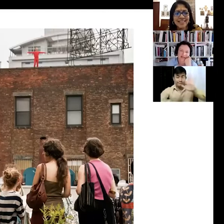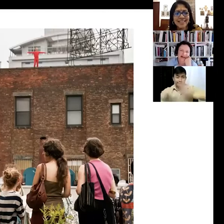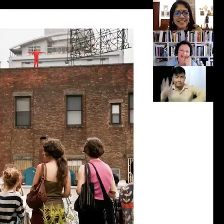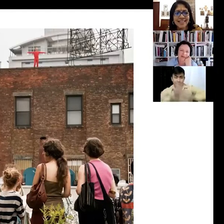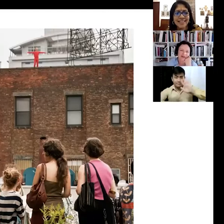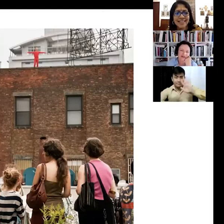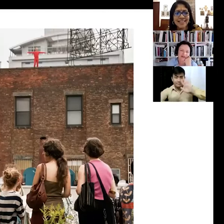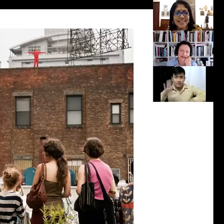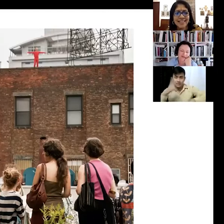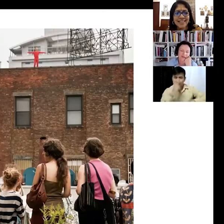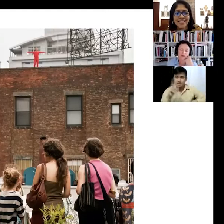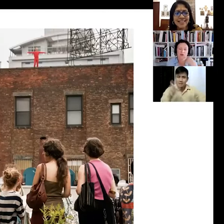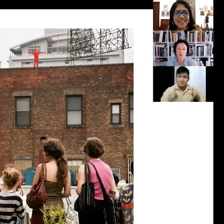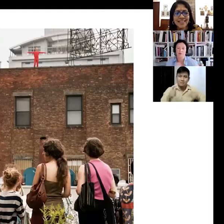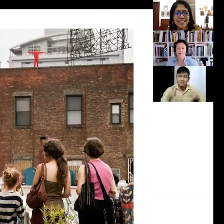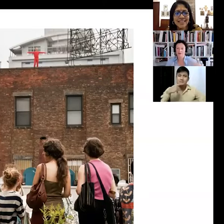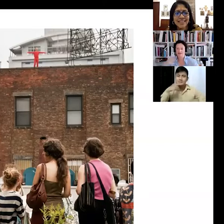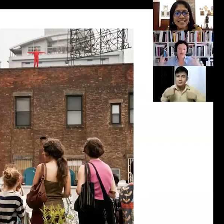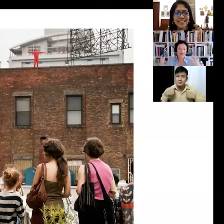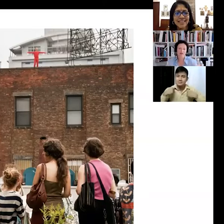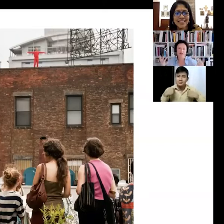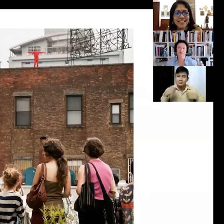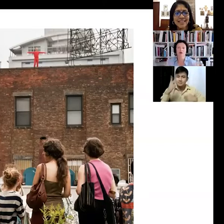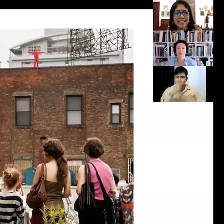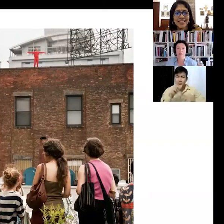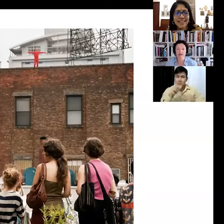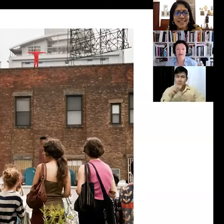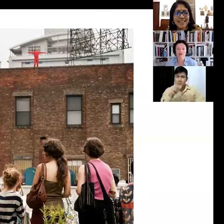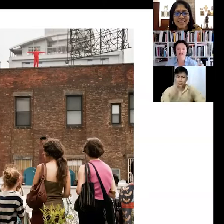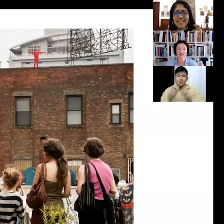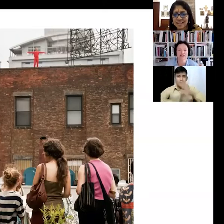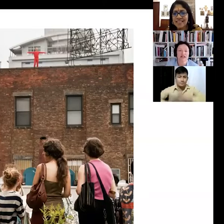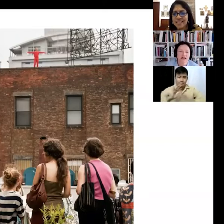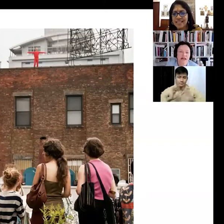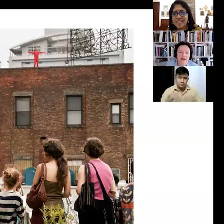part because when you work with people, is of course it's more complicated logistically,